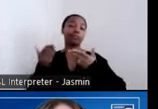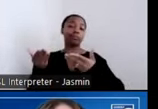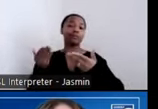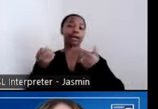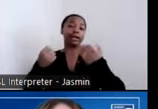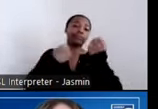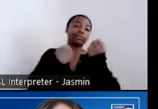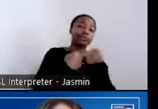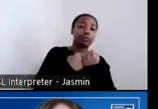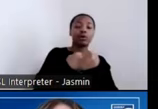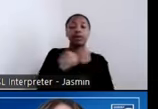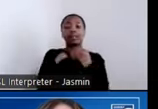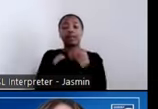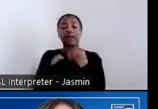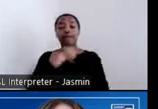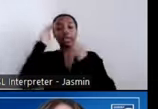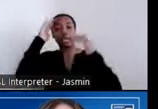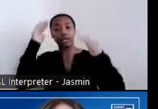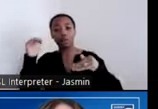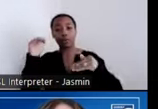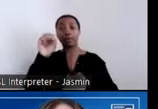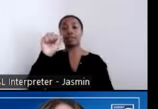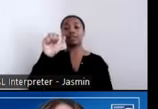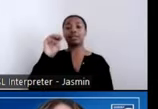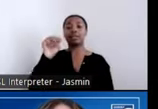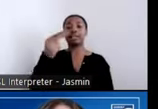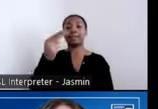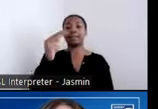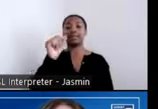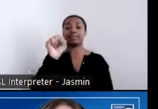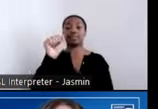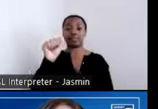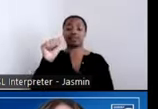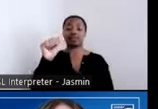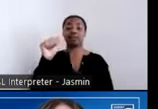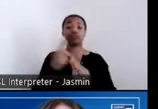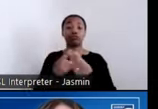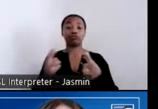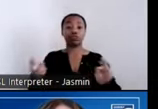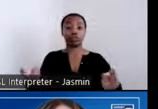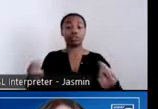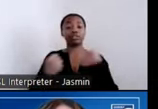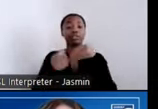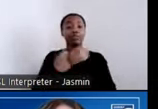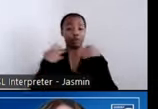SAMHSA resources support recovery in many ways. I will talk about a couple of